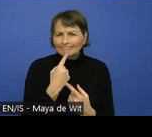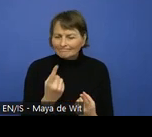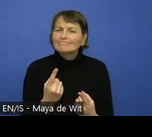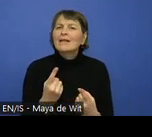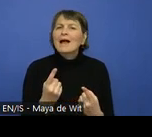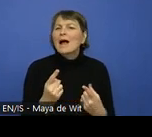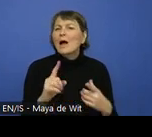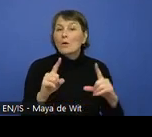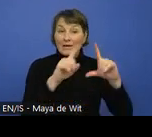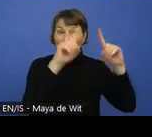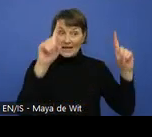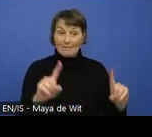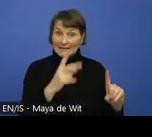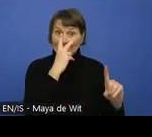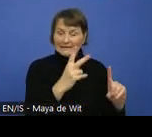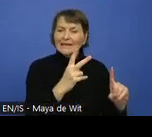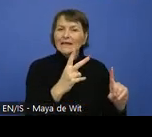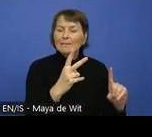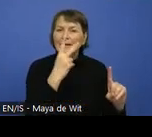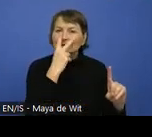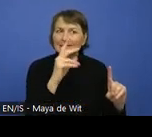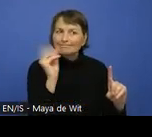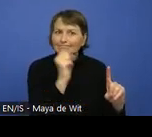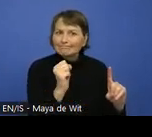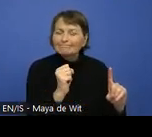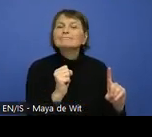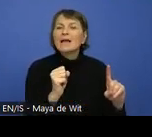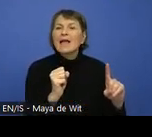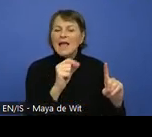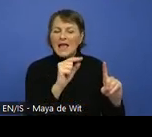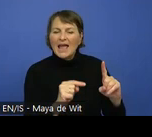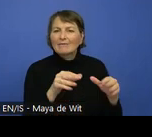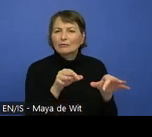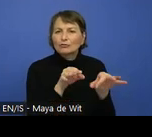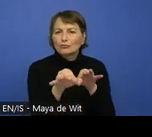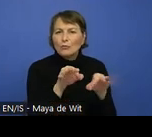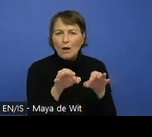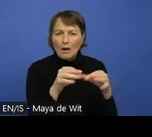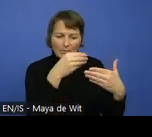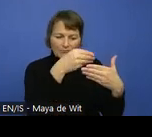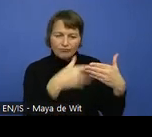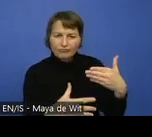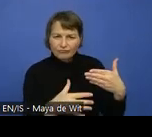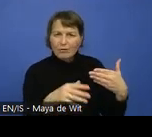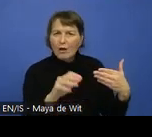What are the differences between functional images and complex images that needs a complete